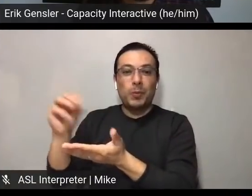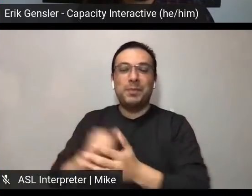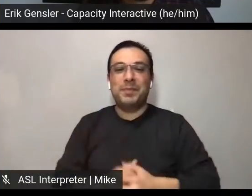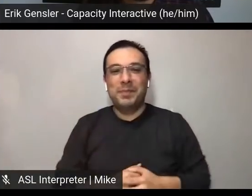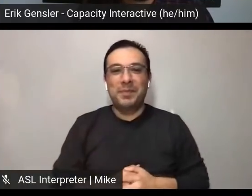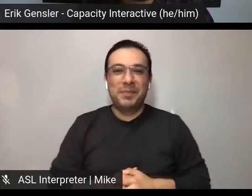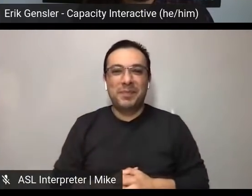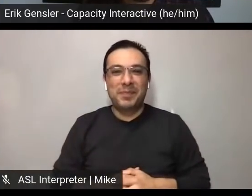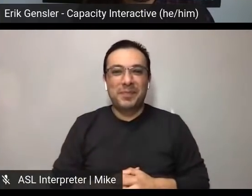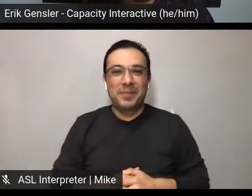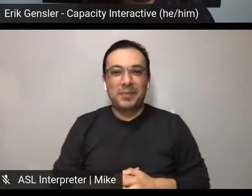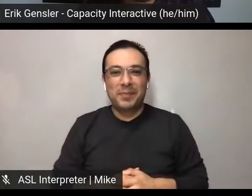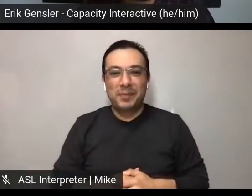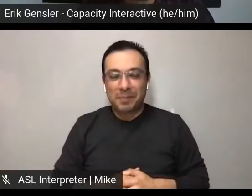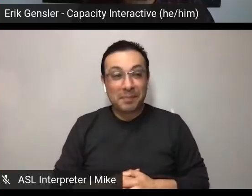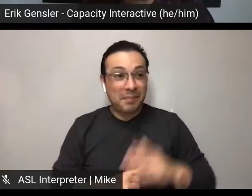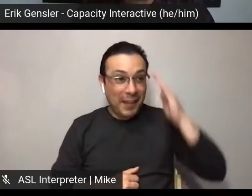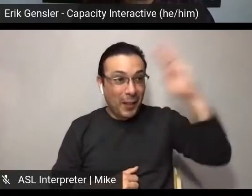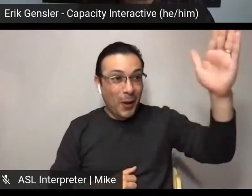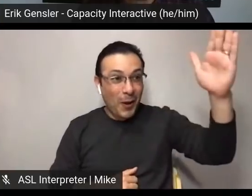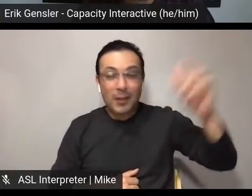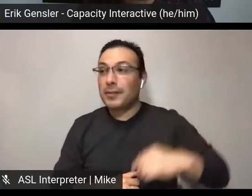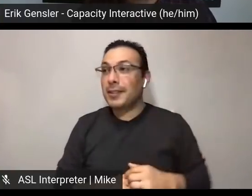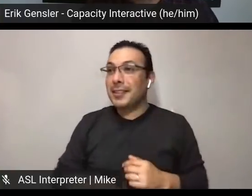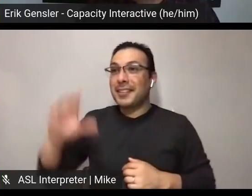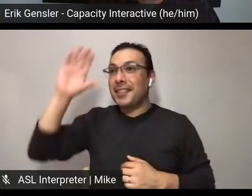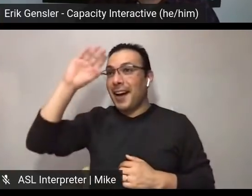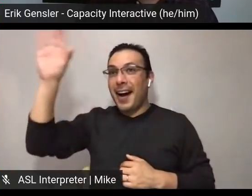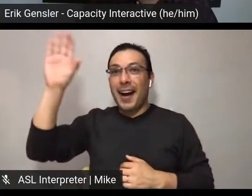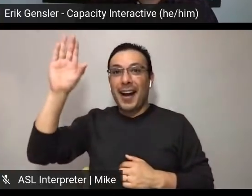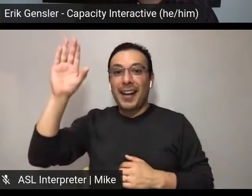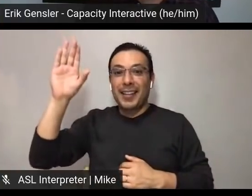ANTONIO DAVIS, JR.: Hi, Erik. Hi, everyone. Ahoy.